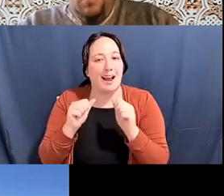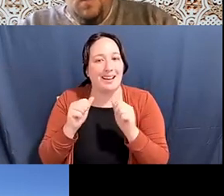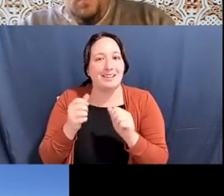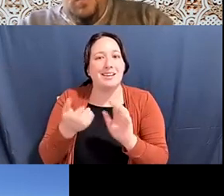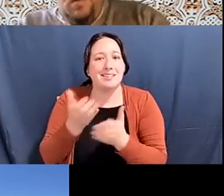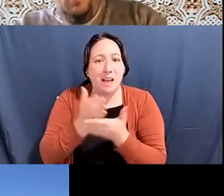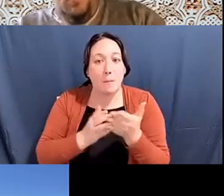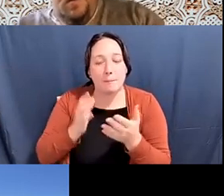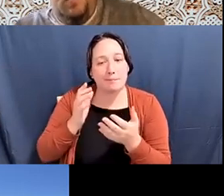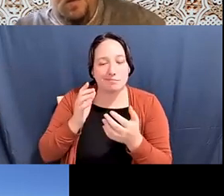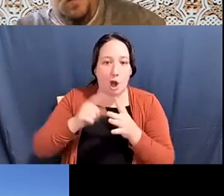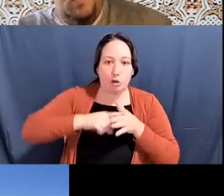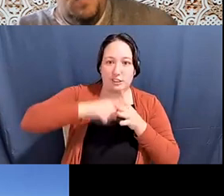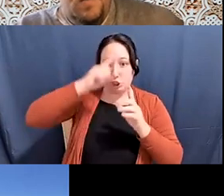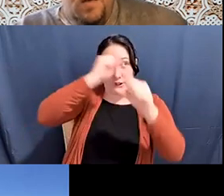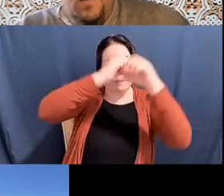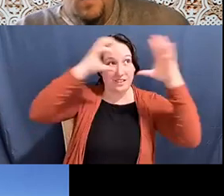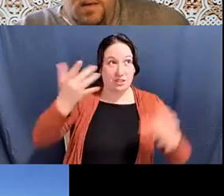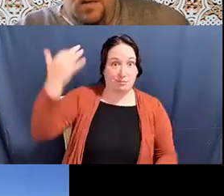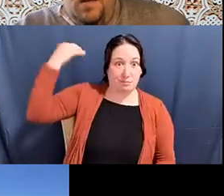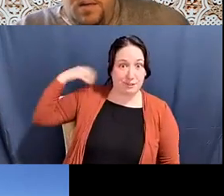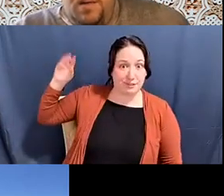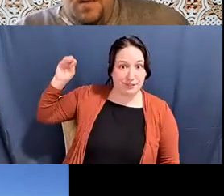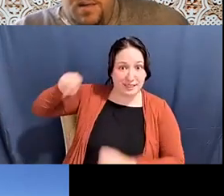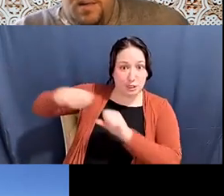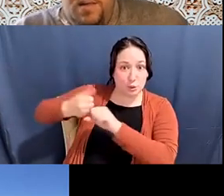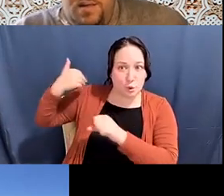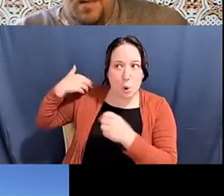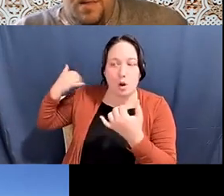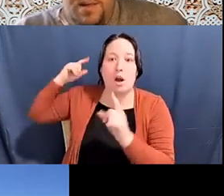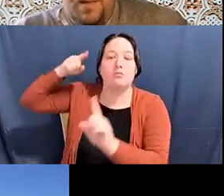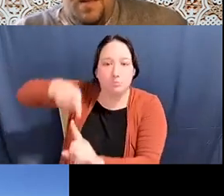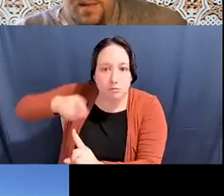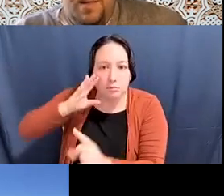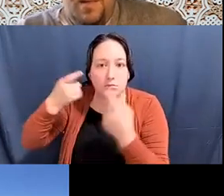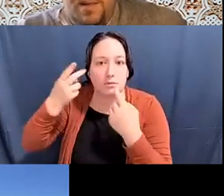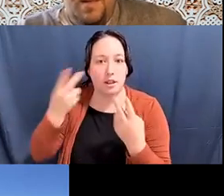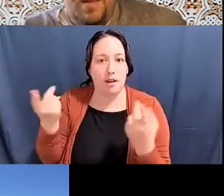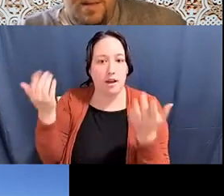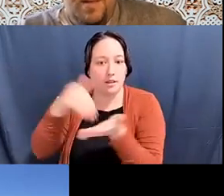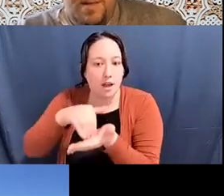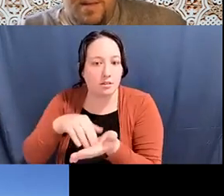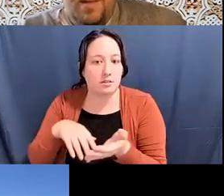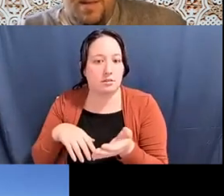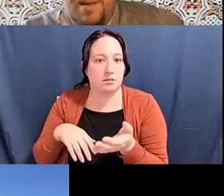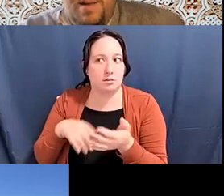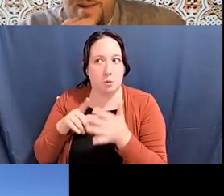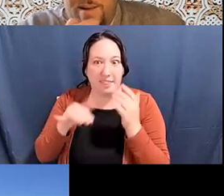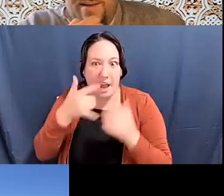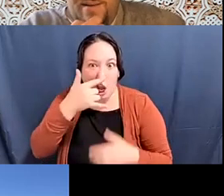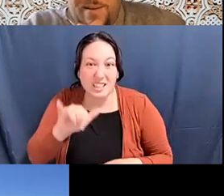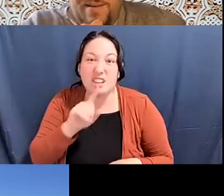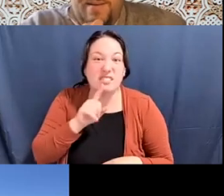Katherine Lee: the Ethnic Studies and Asian American Studies movement about what education would look like and something that was never really realized that... that really